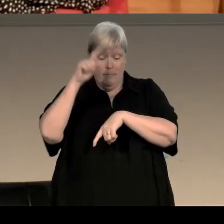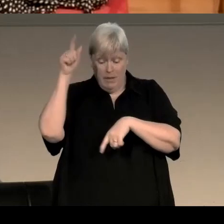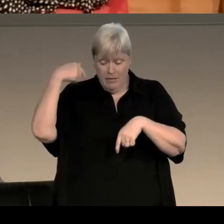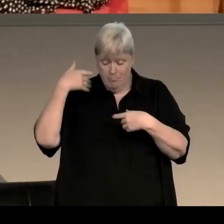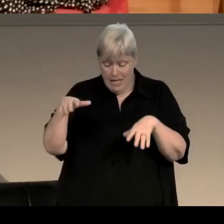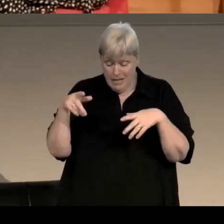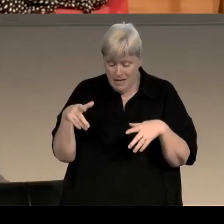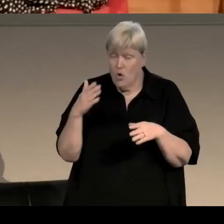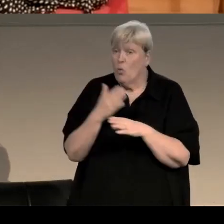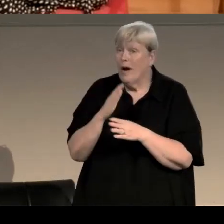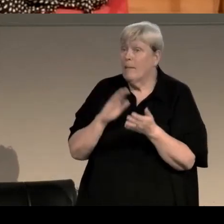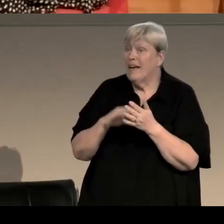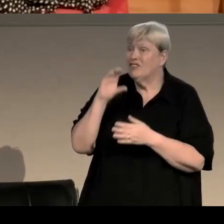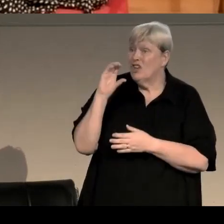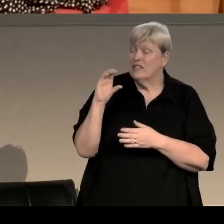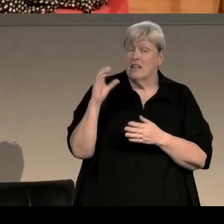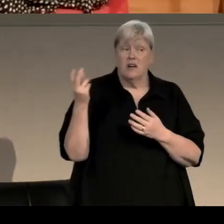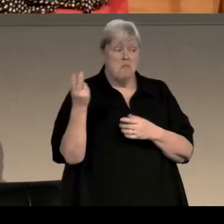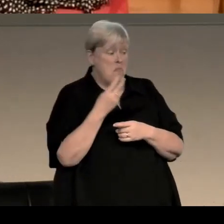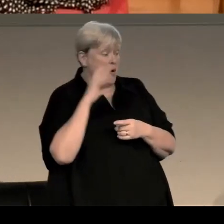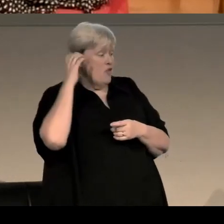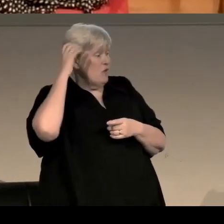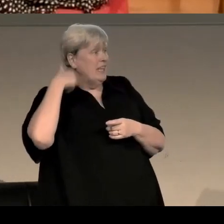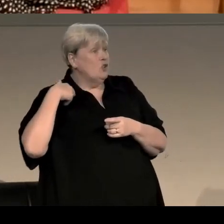and I was working in Manchester, and we were both on a radio program together,